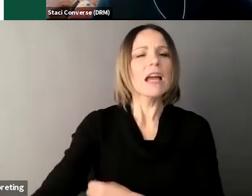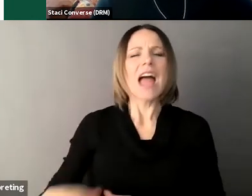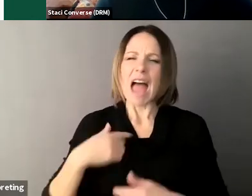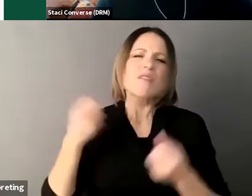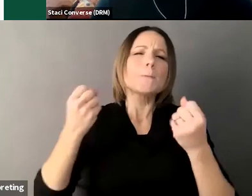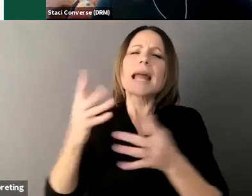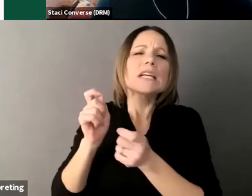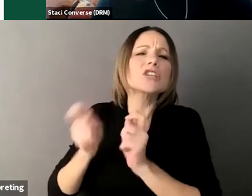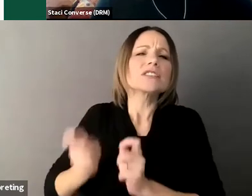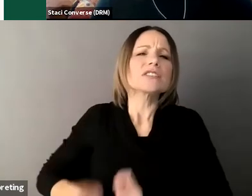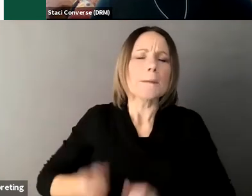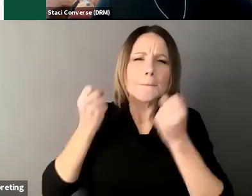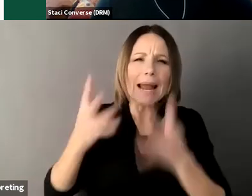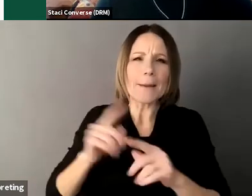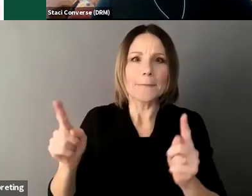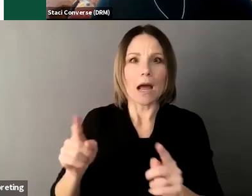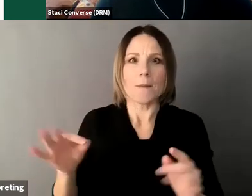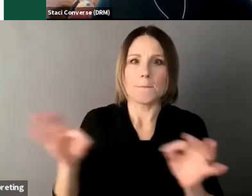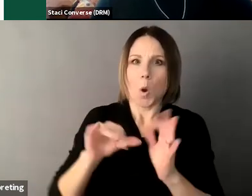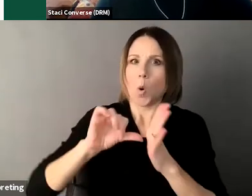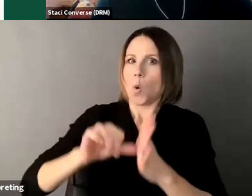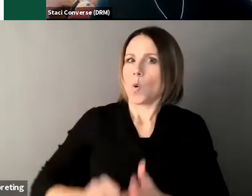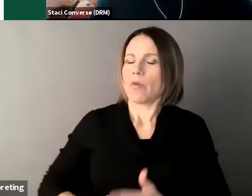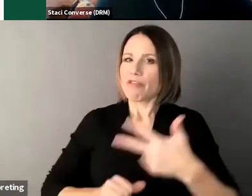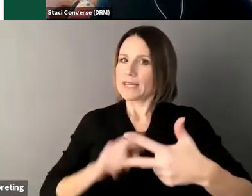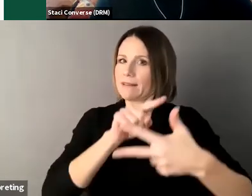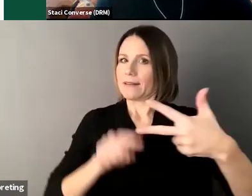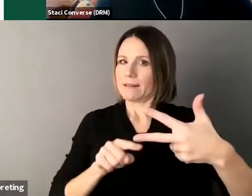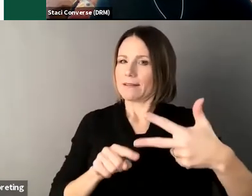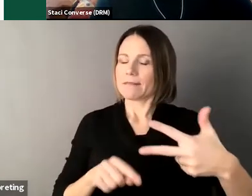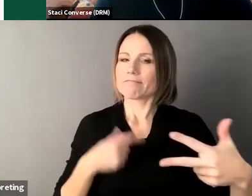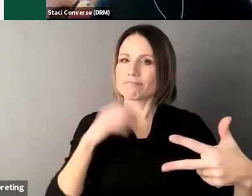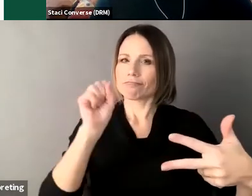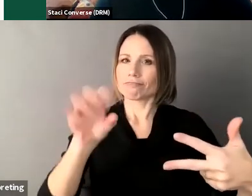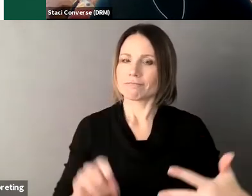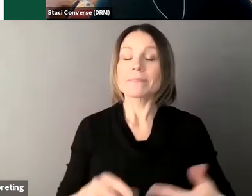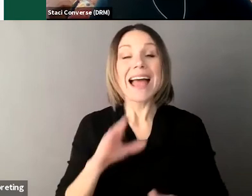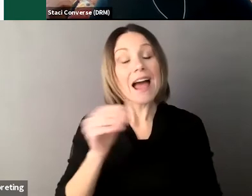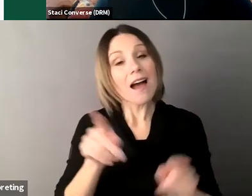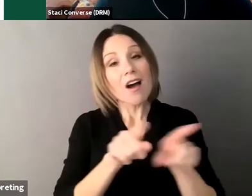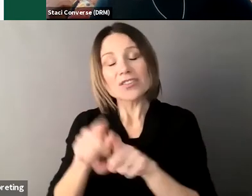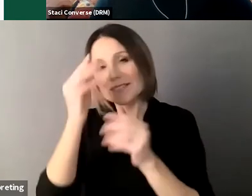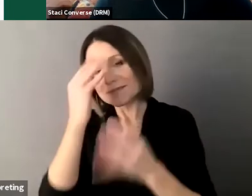um another one I’d like to highlight is that the new guardianship blob removes a lot of